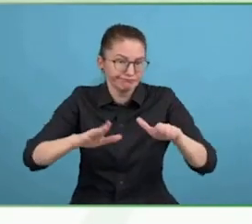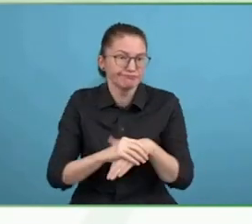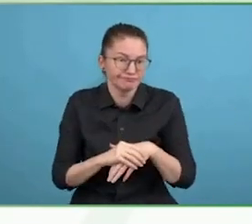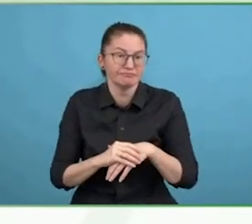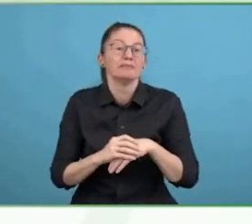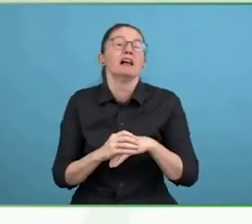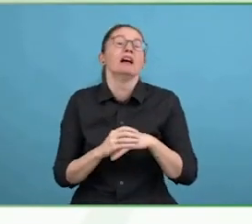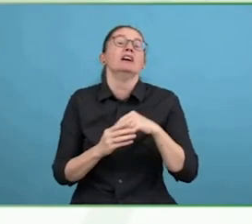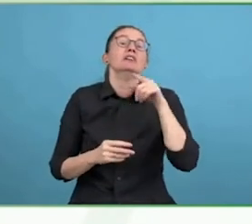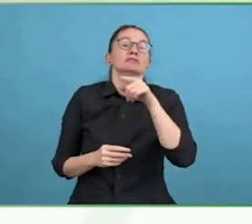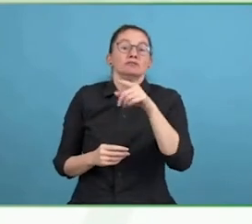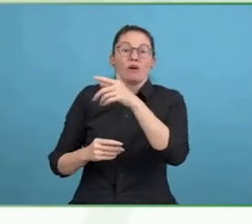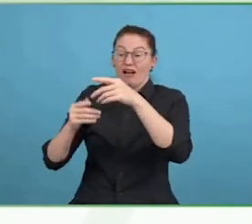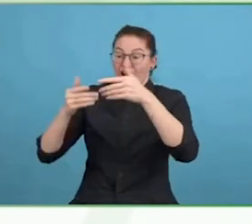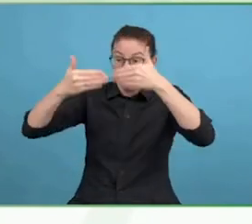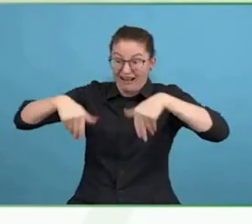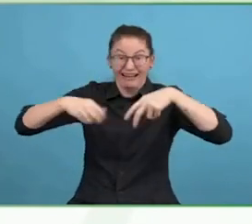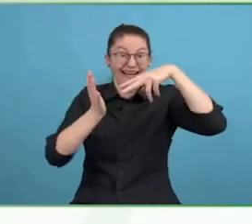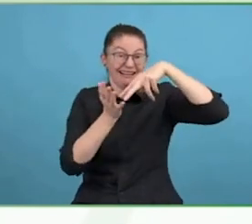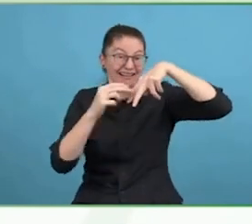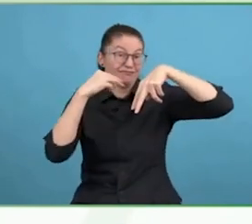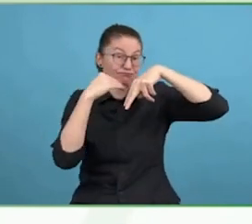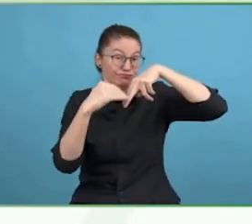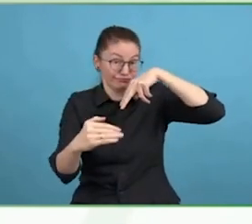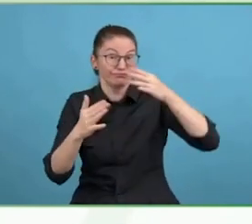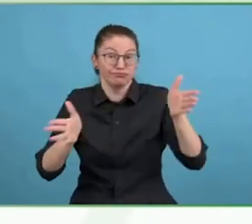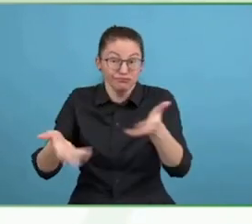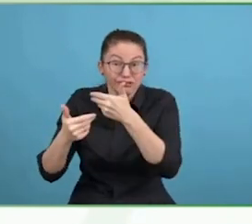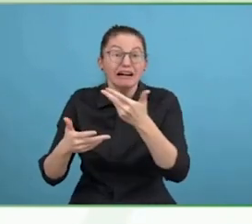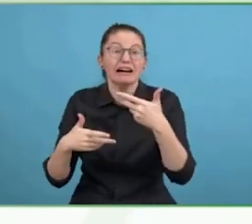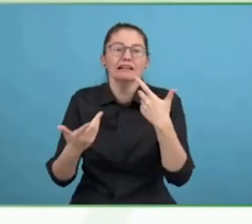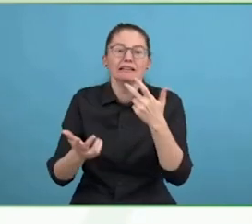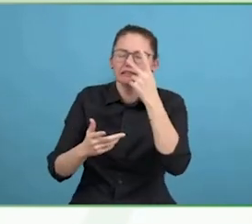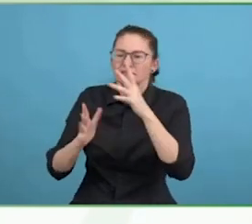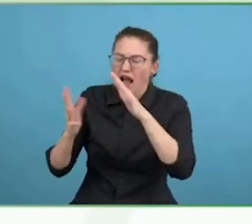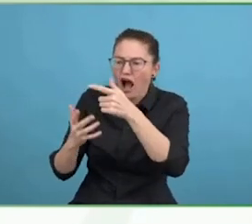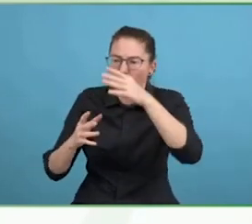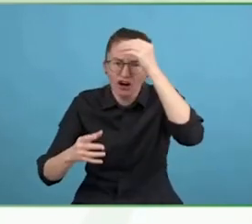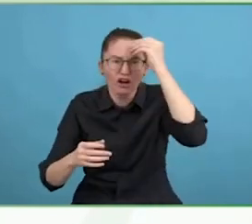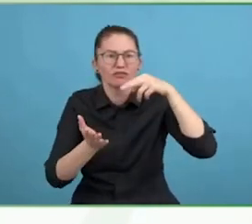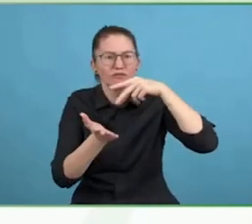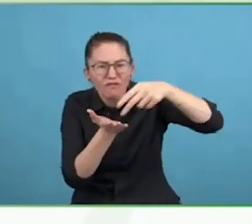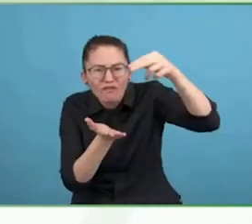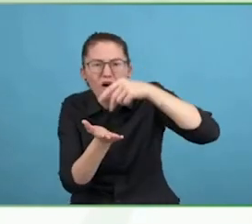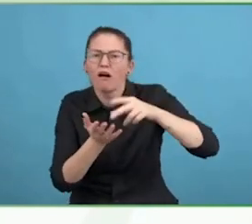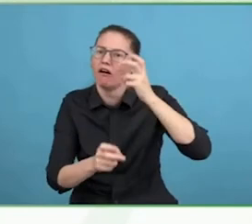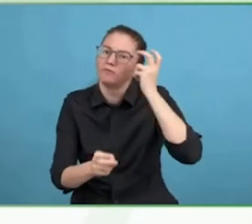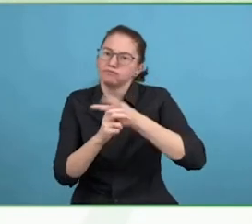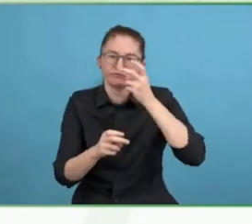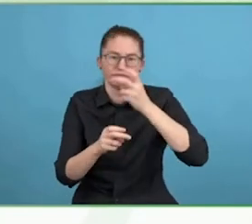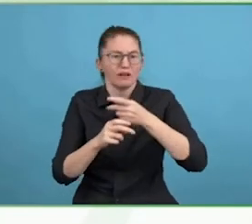He points out the biggest one and he said that's my bed. Now, that man was no different to me. We were about the same age.